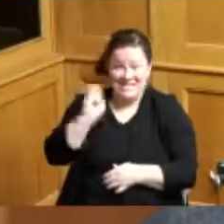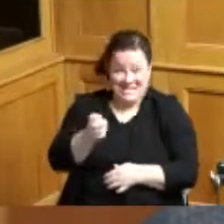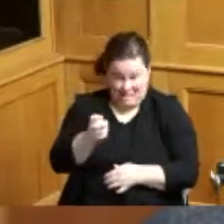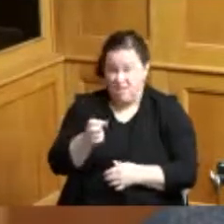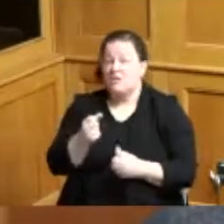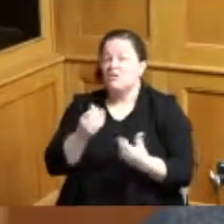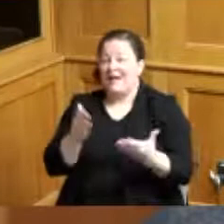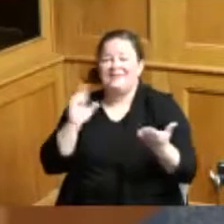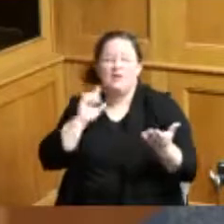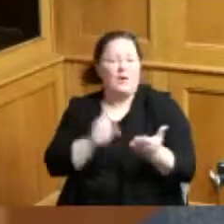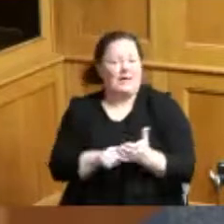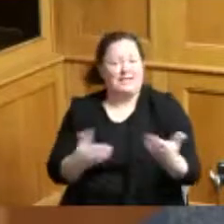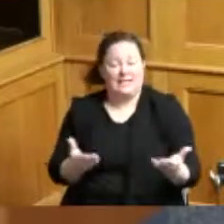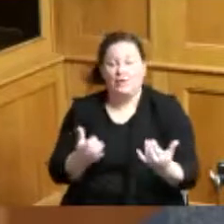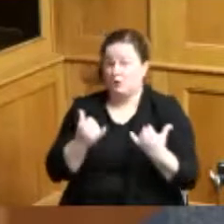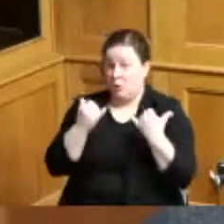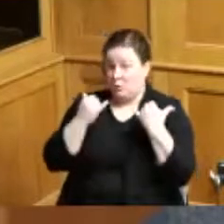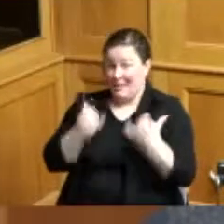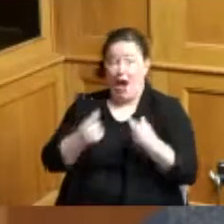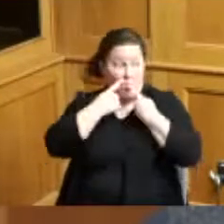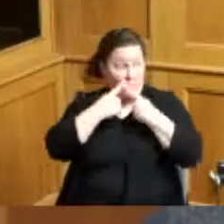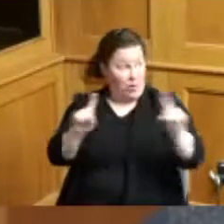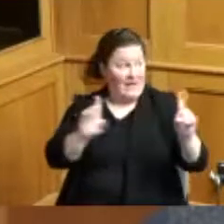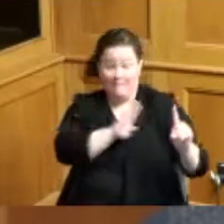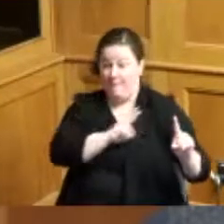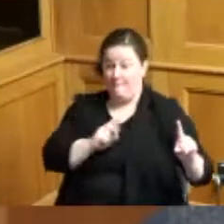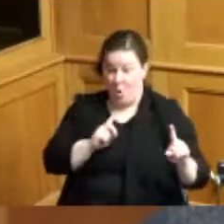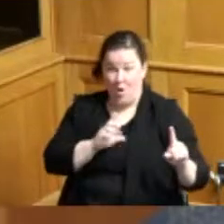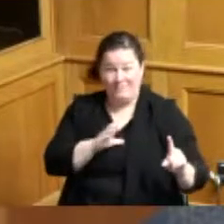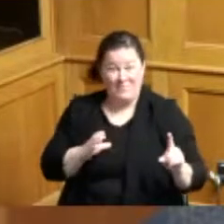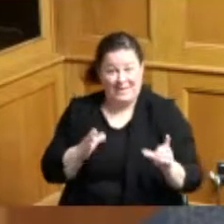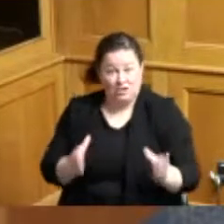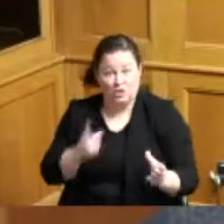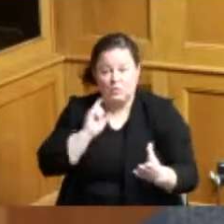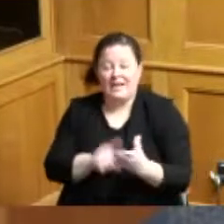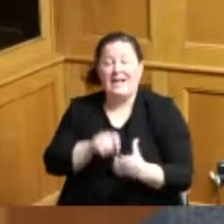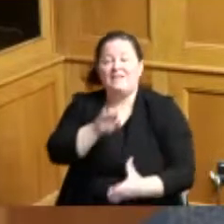be it proclaimed that the board of County Commissioners does hereby recognize February 13